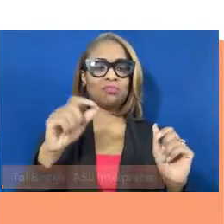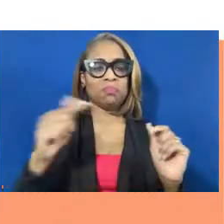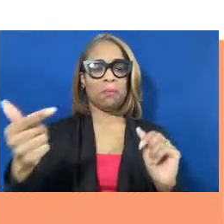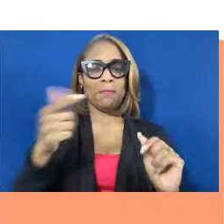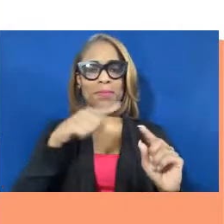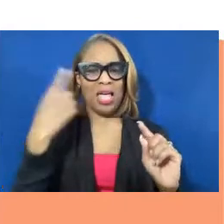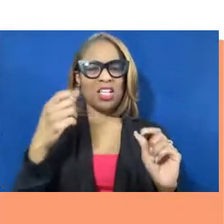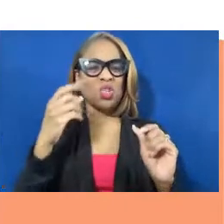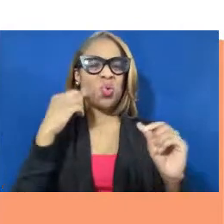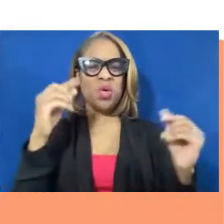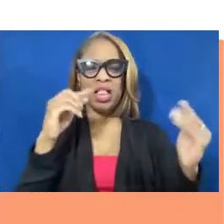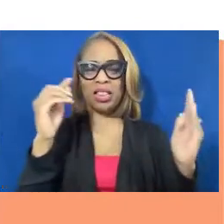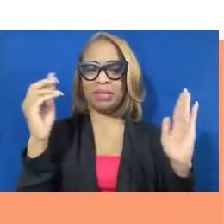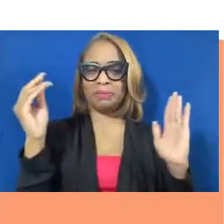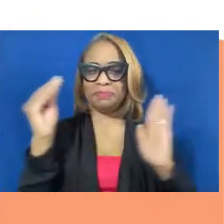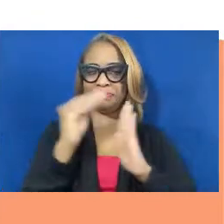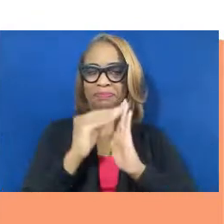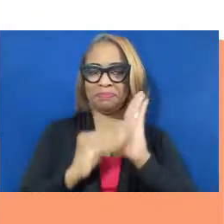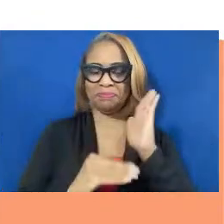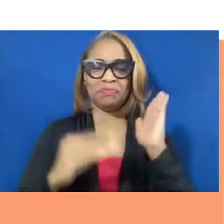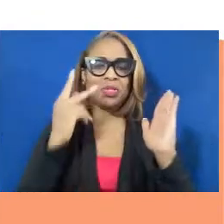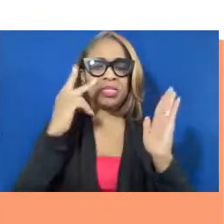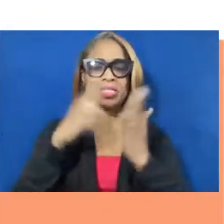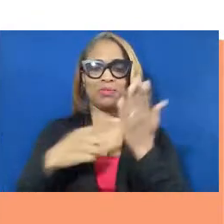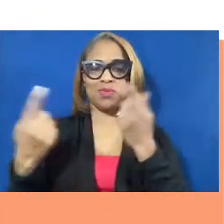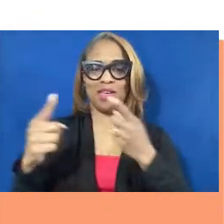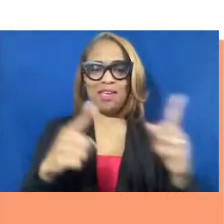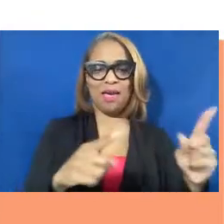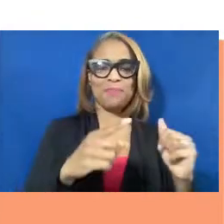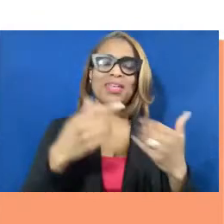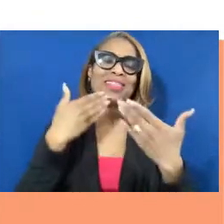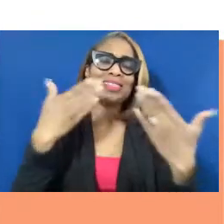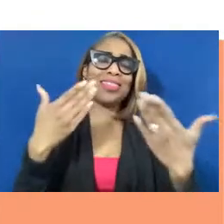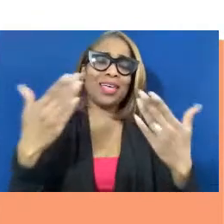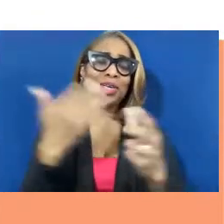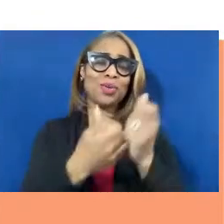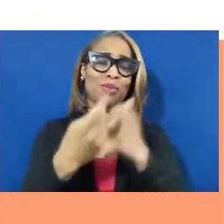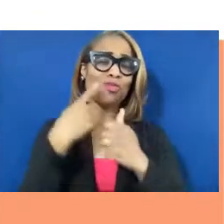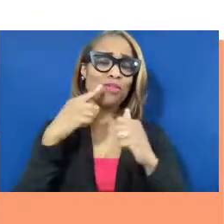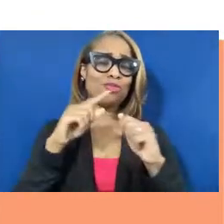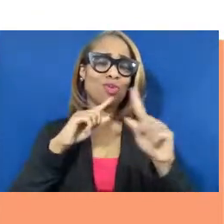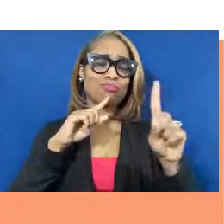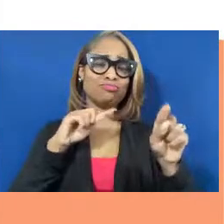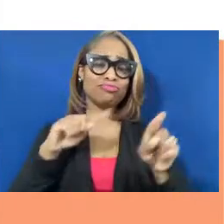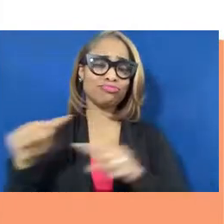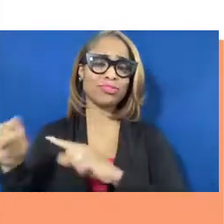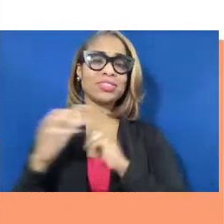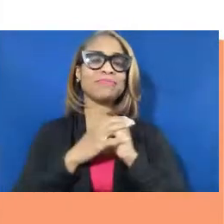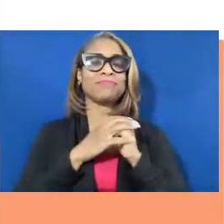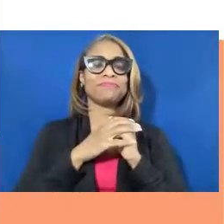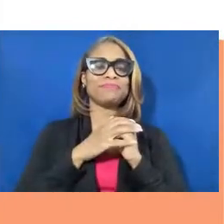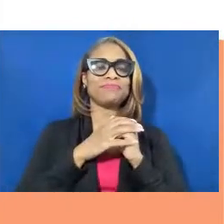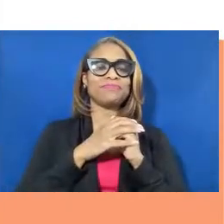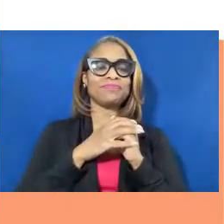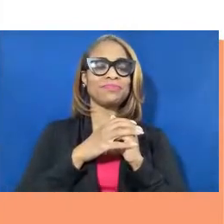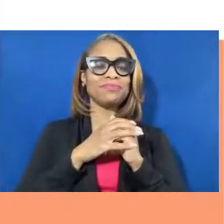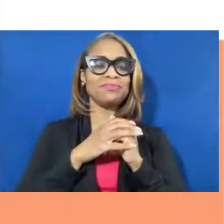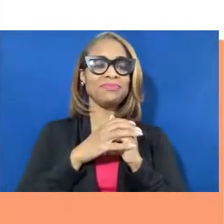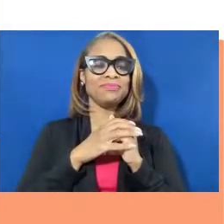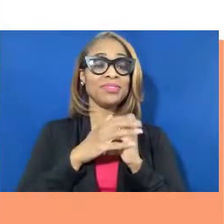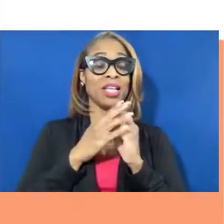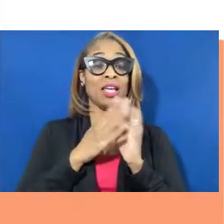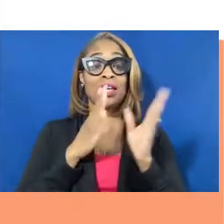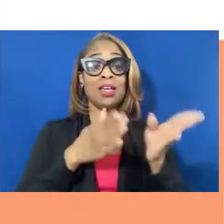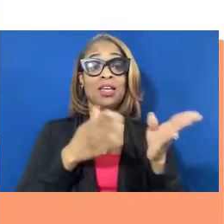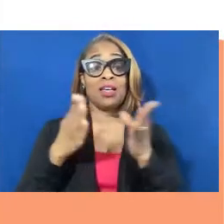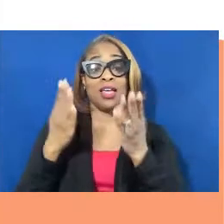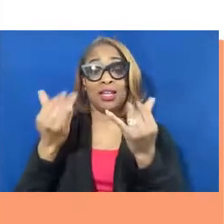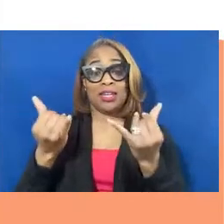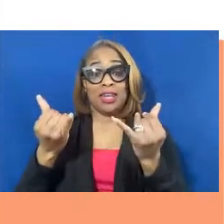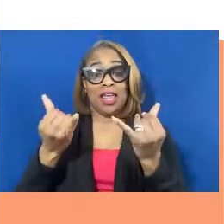these selections. We'll see what happens to them. Thank you all. Now, we're going to be moving into